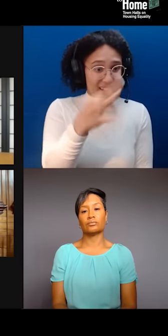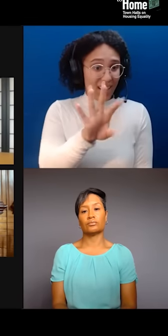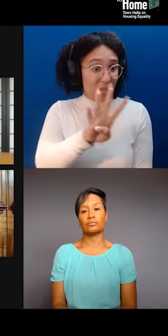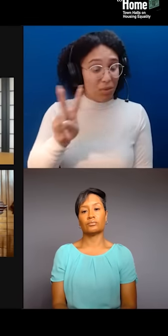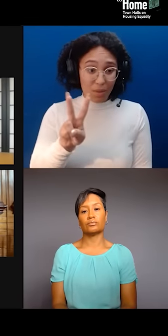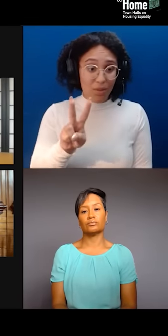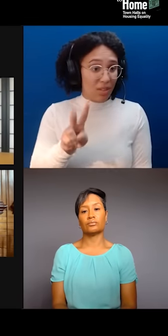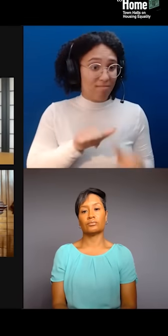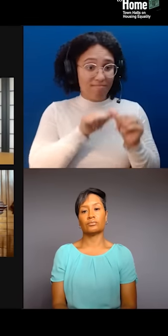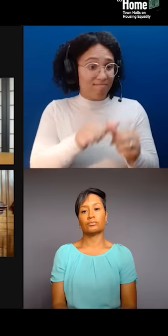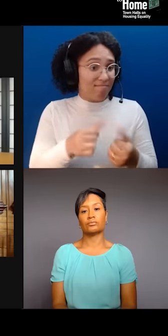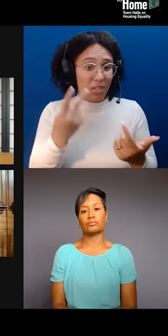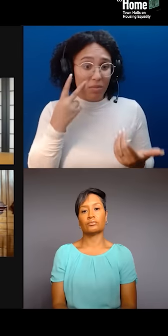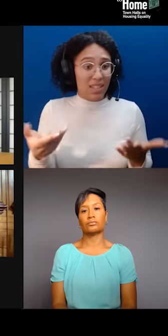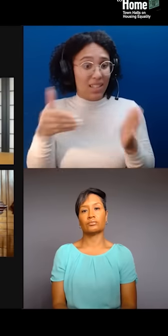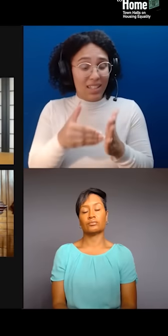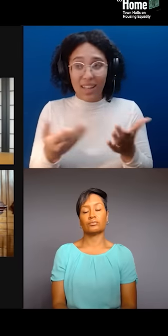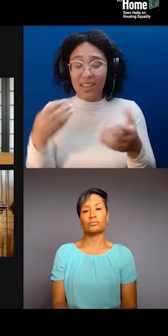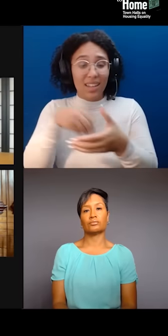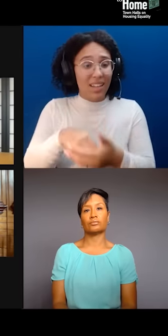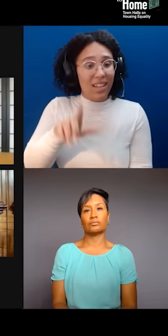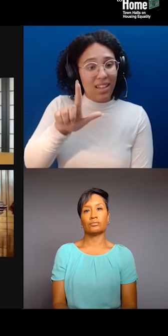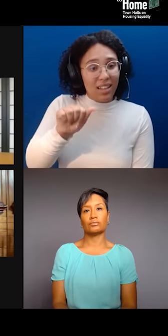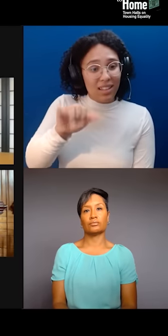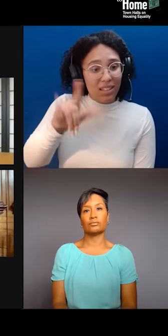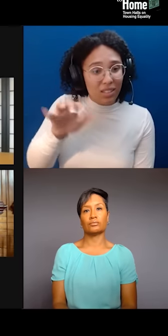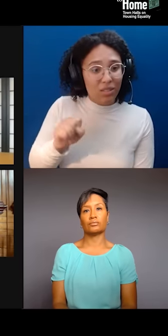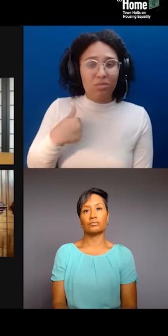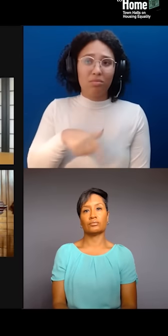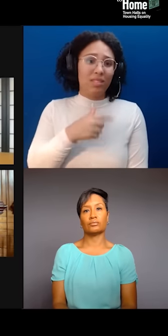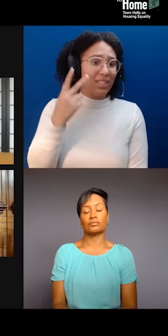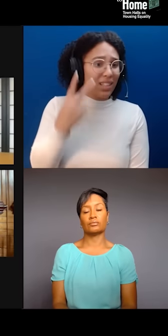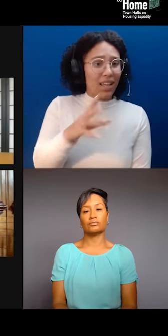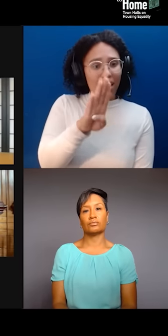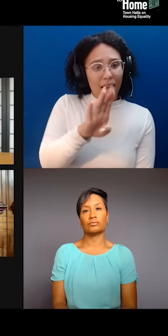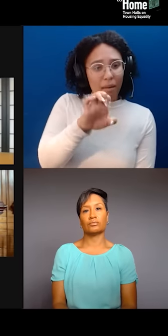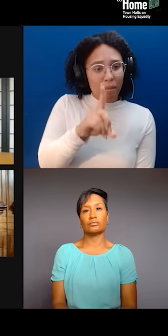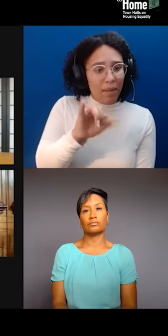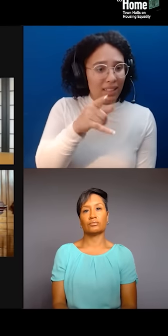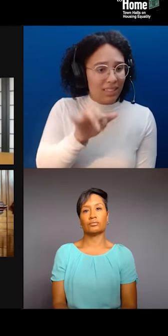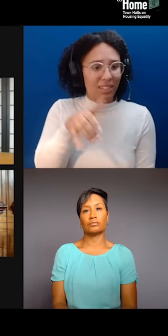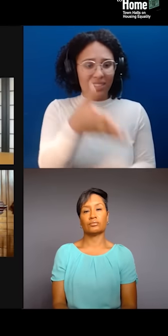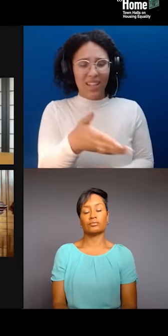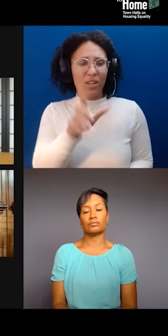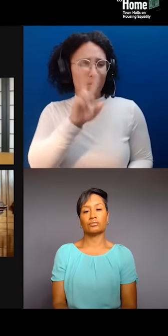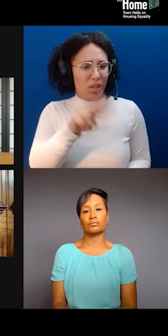We're seeing it in Bed-Stuy where 22,000 Black residents, you know, were just displaced within the past decade.